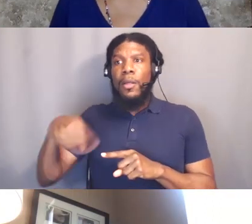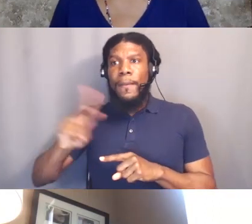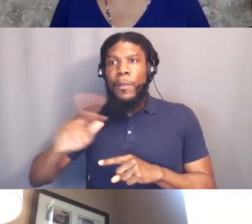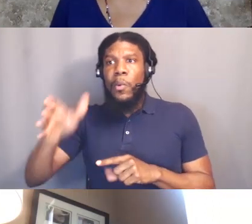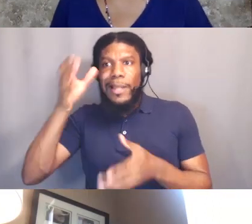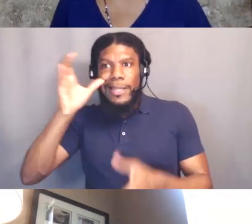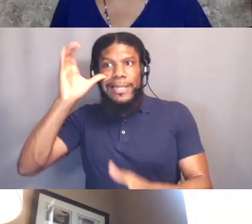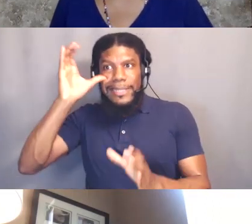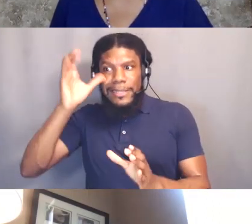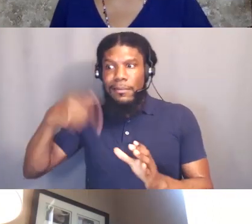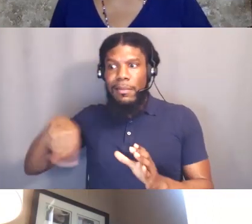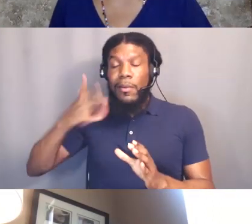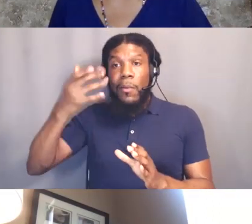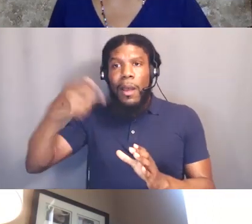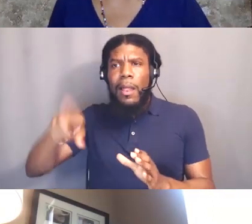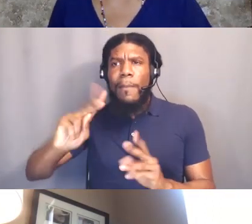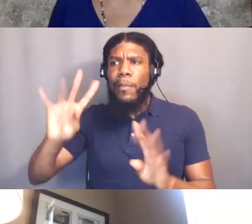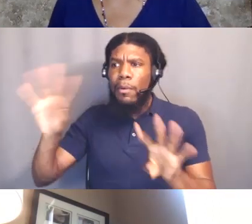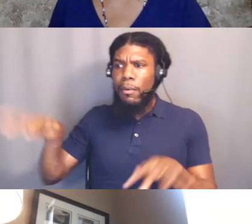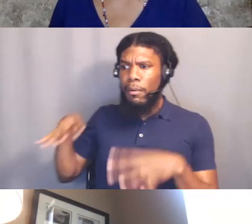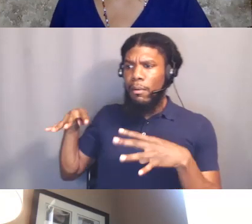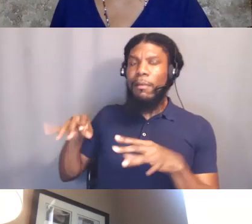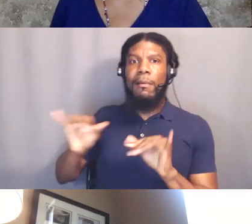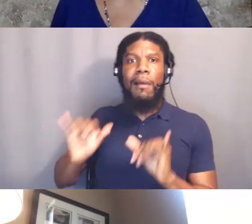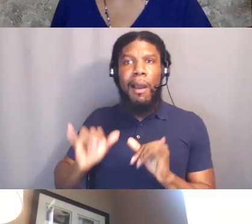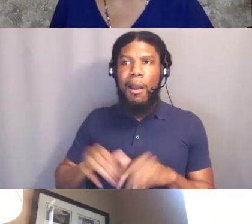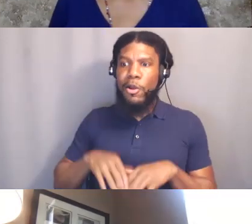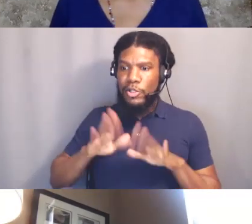as the children of White folks with power.